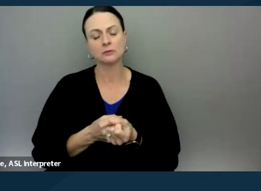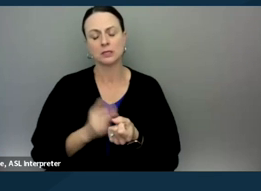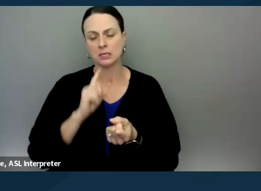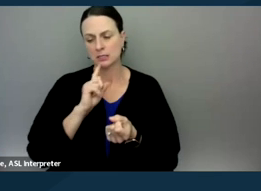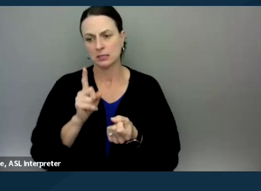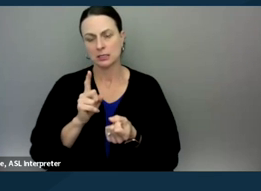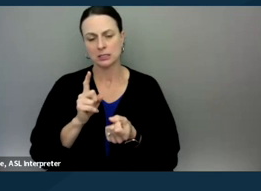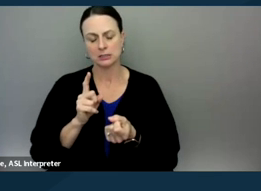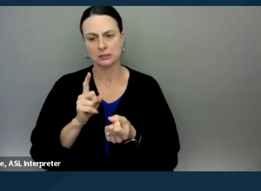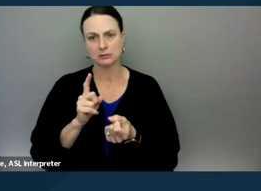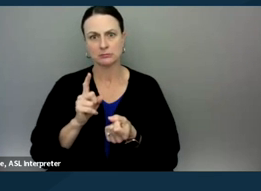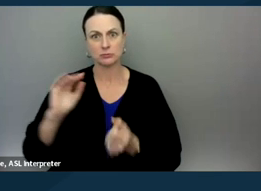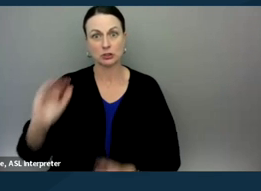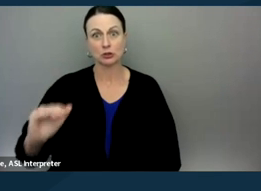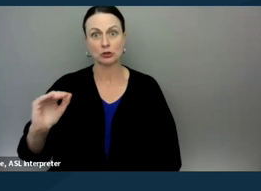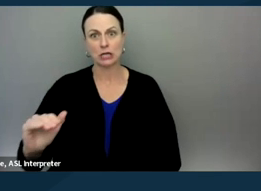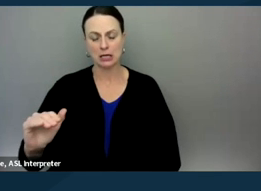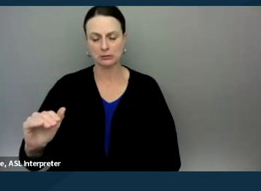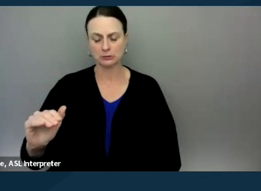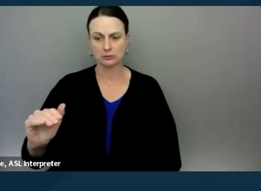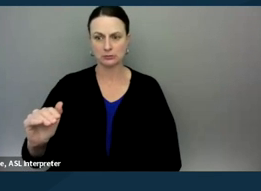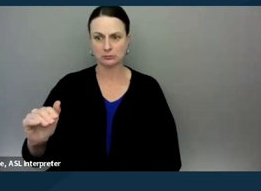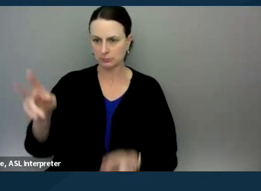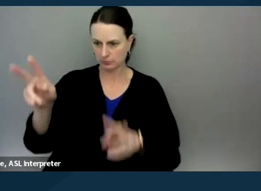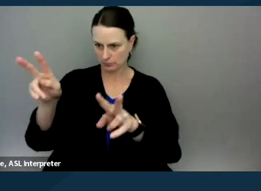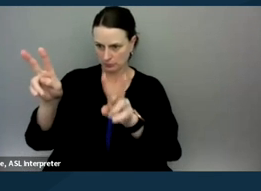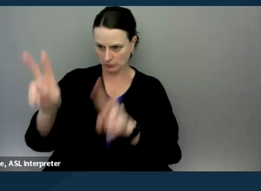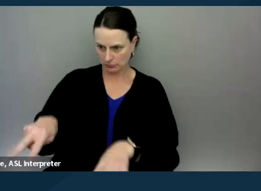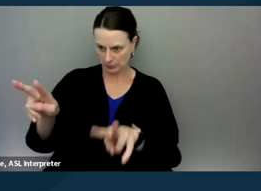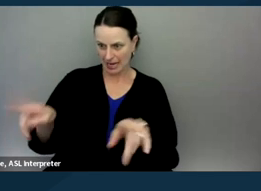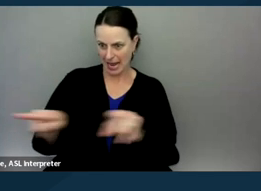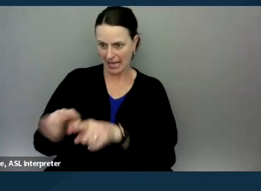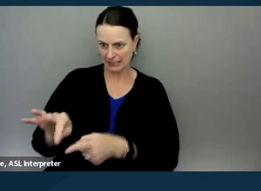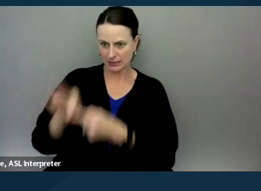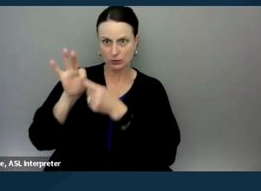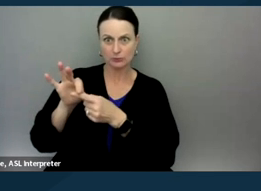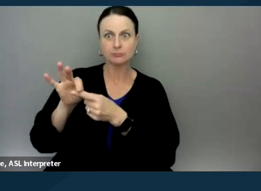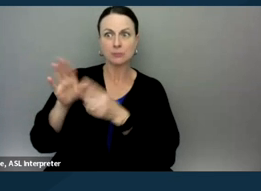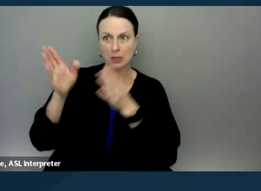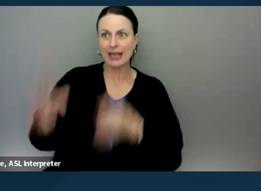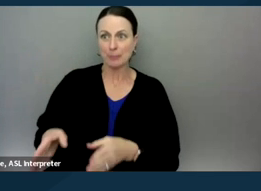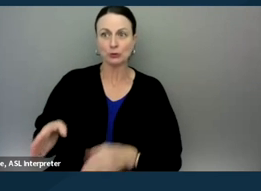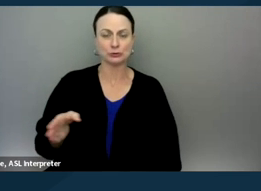for your child to be seen as a unique individual, you know? And I thought, I realized that with my own child